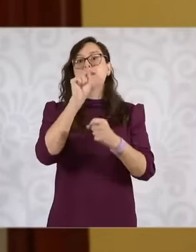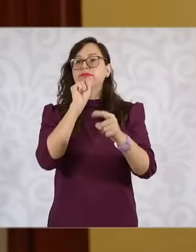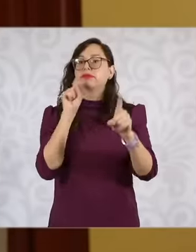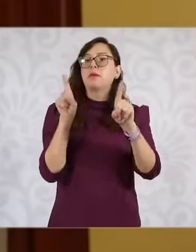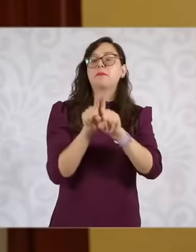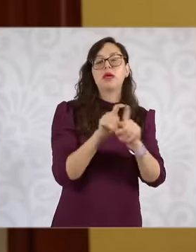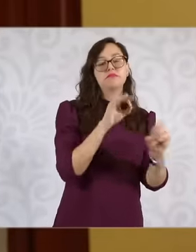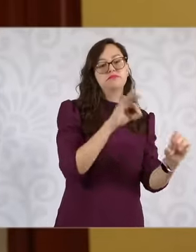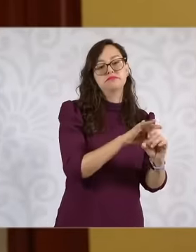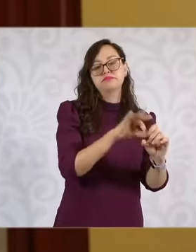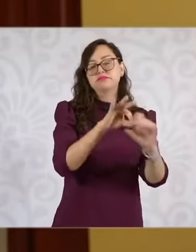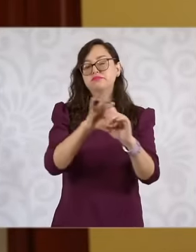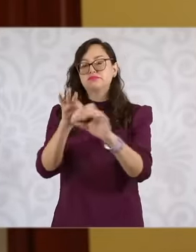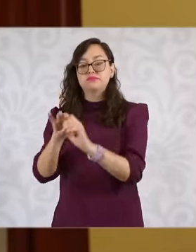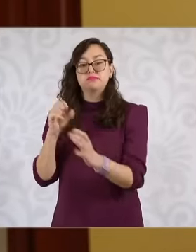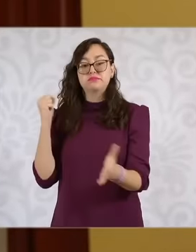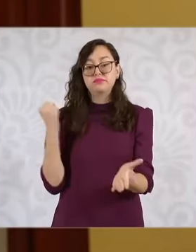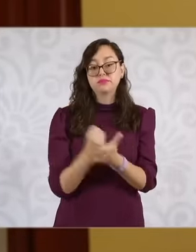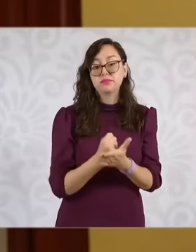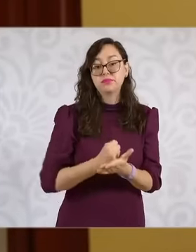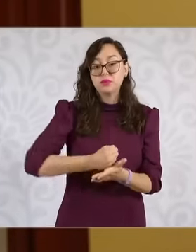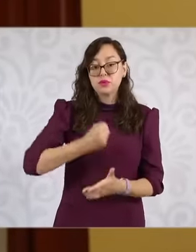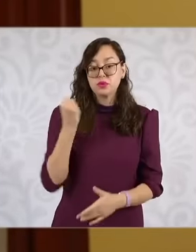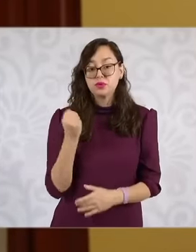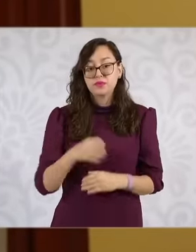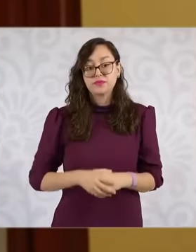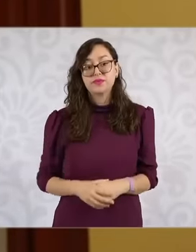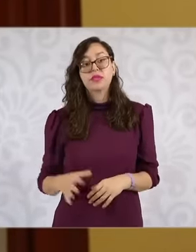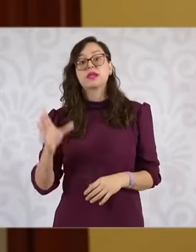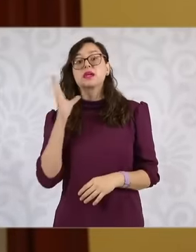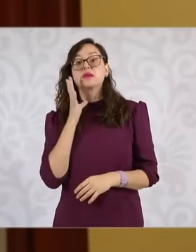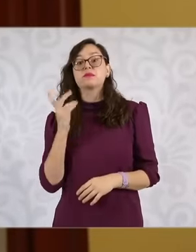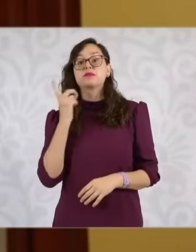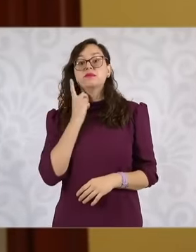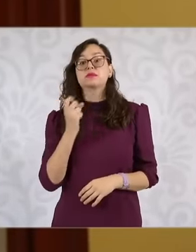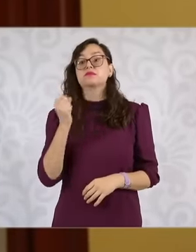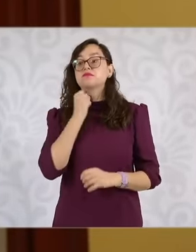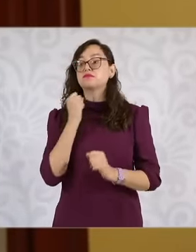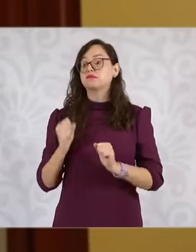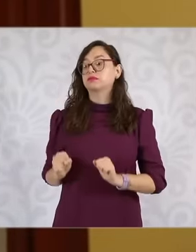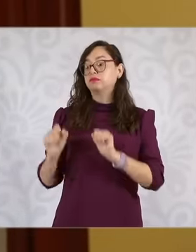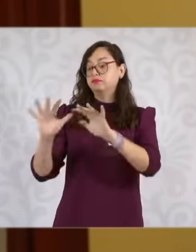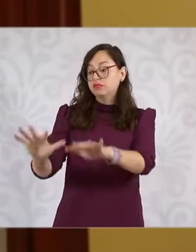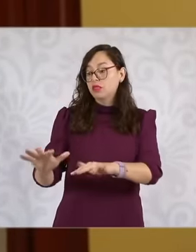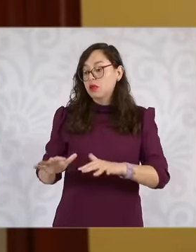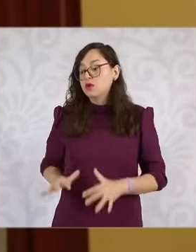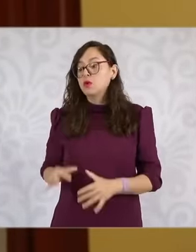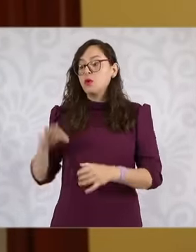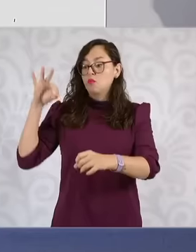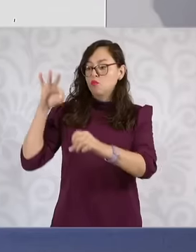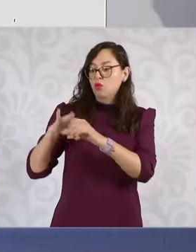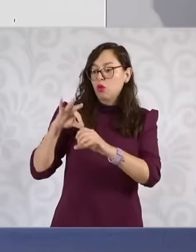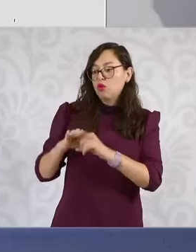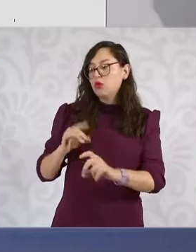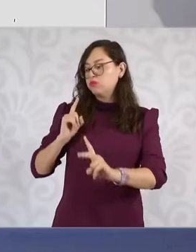of the Union or the permanent commission, if applicable, will count the votes of the legislatures